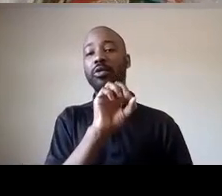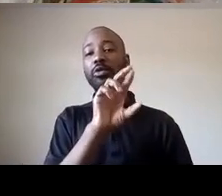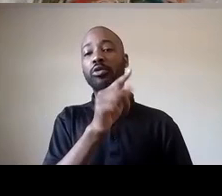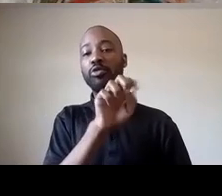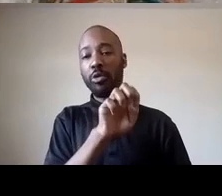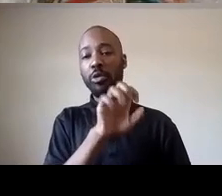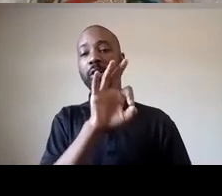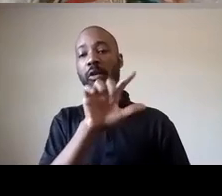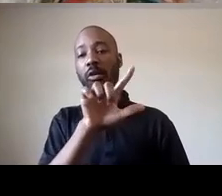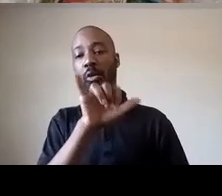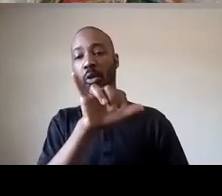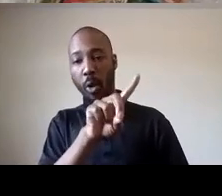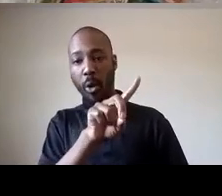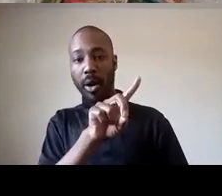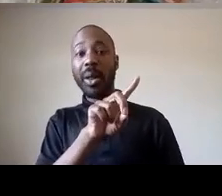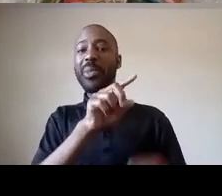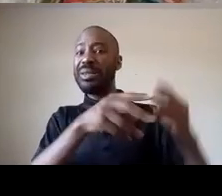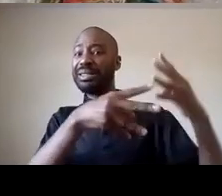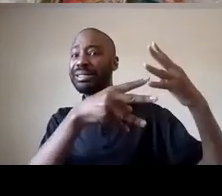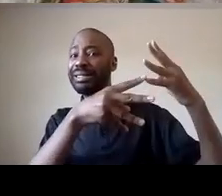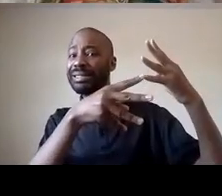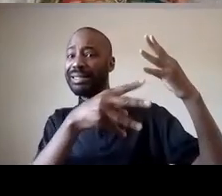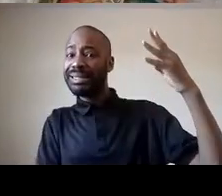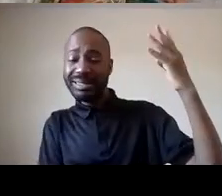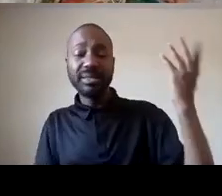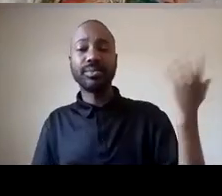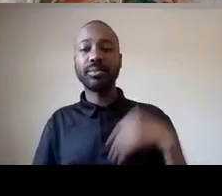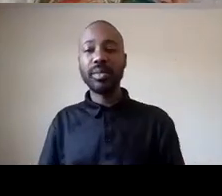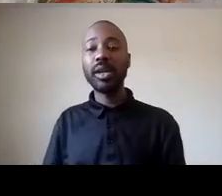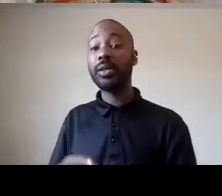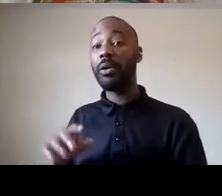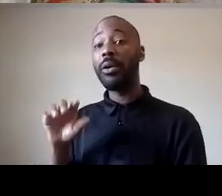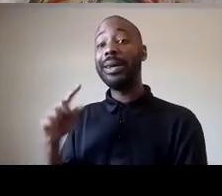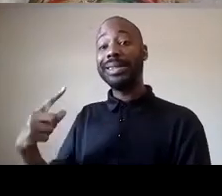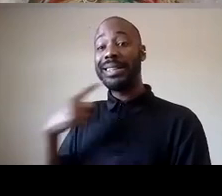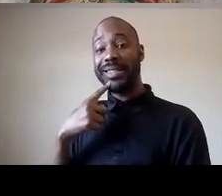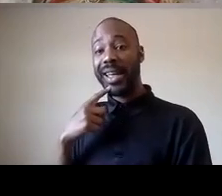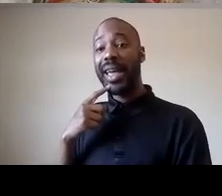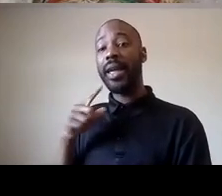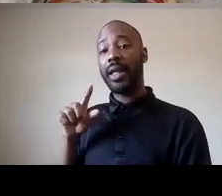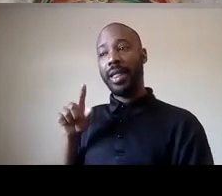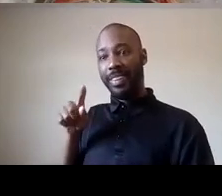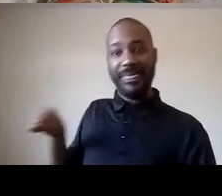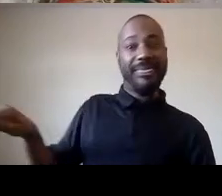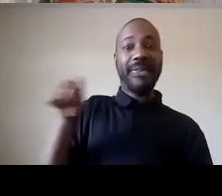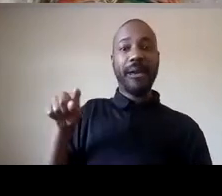so say their names actually began with say her name because there was this narrative around